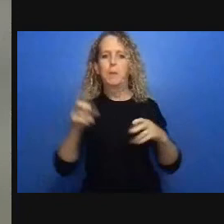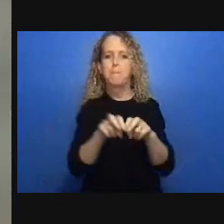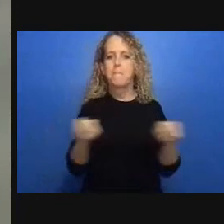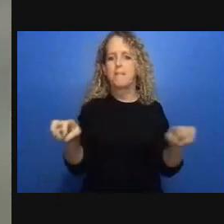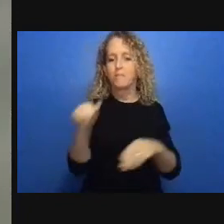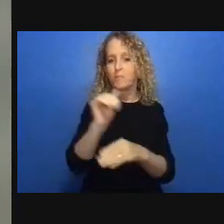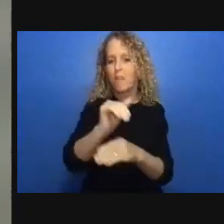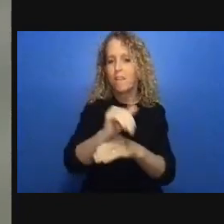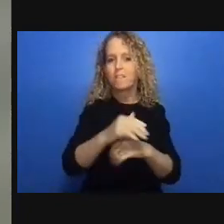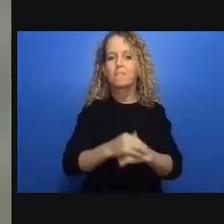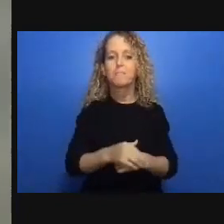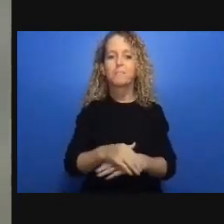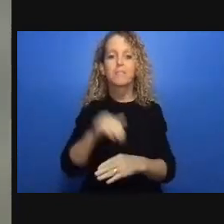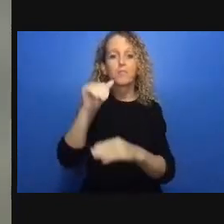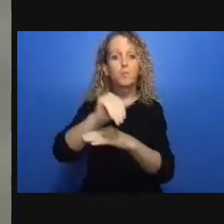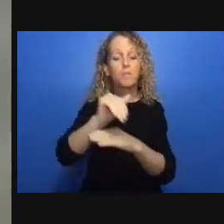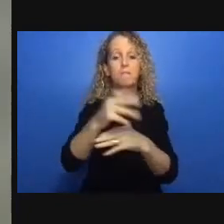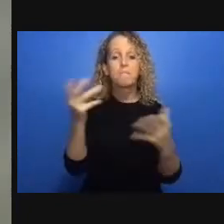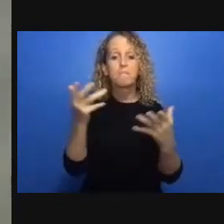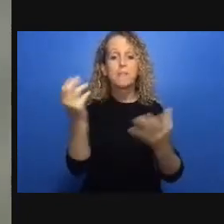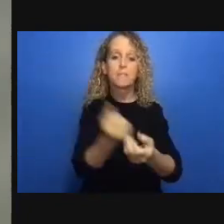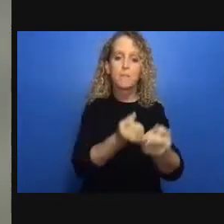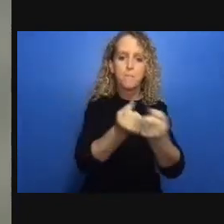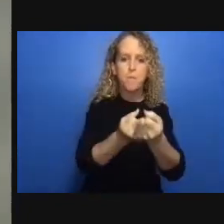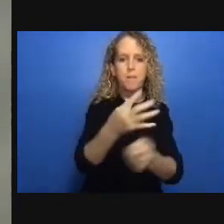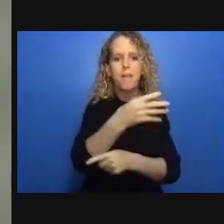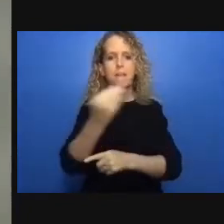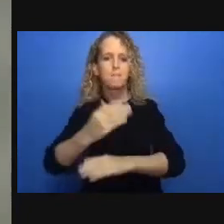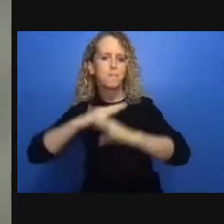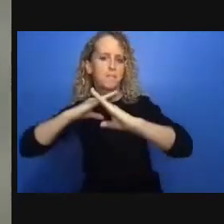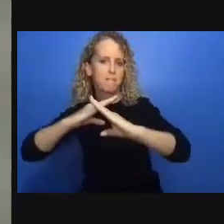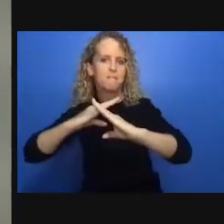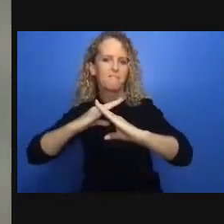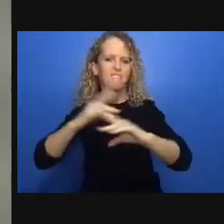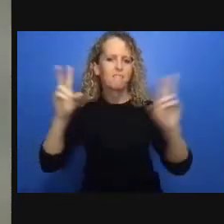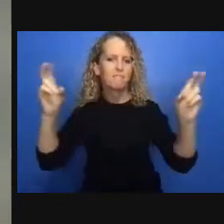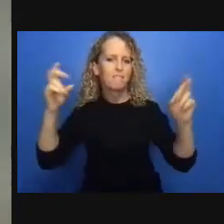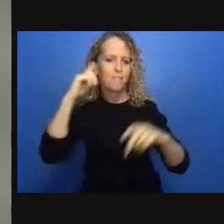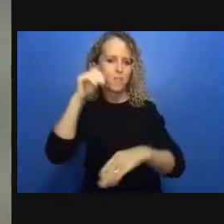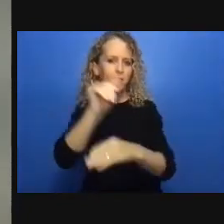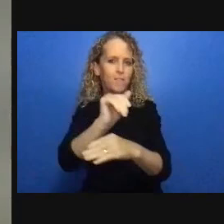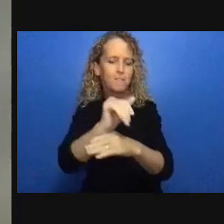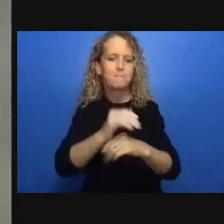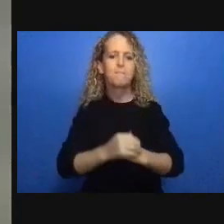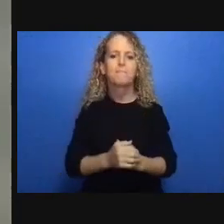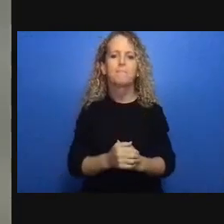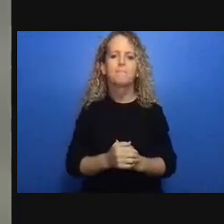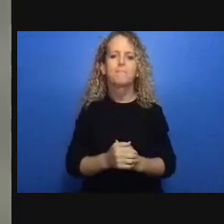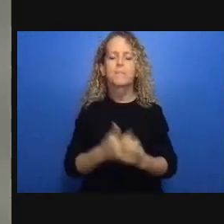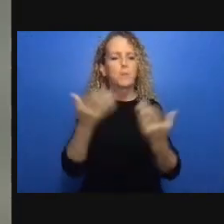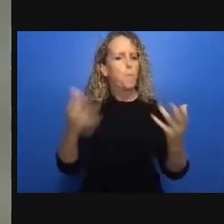a lot of the communities suffer disproportionately from these shutdowns for instance the safe place